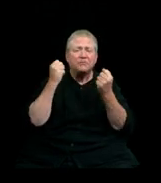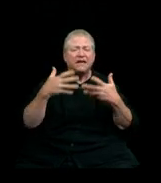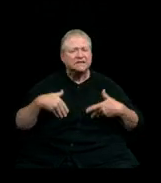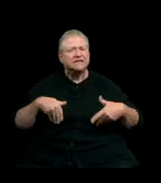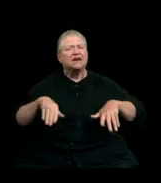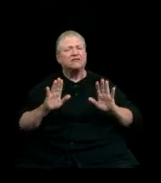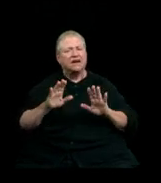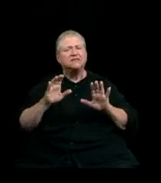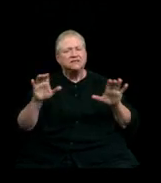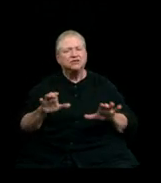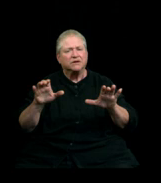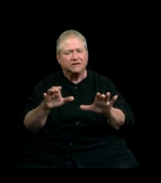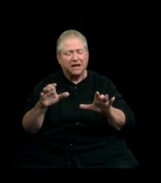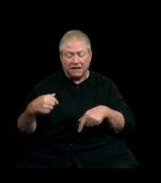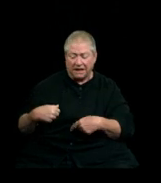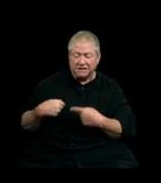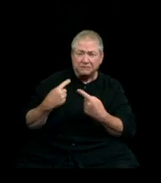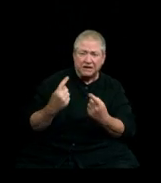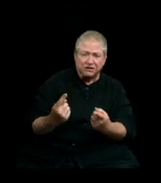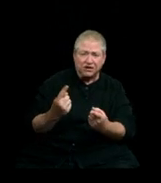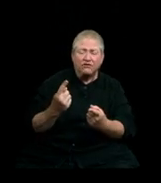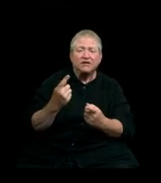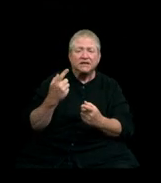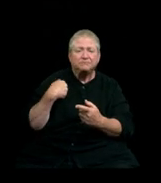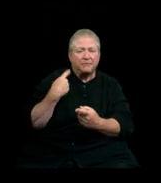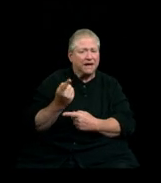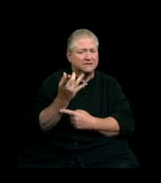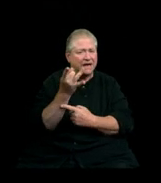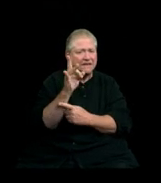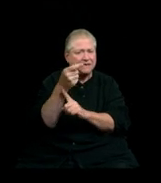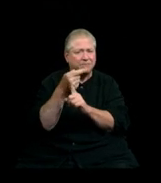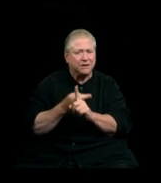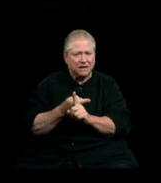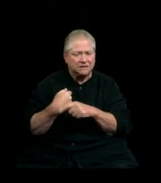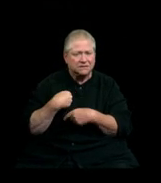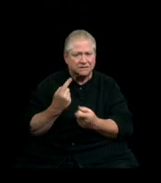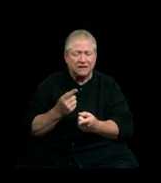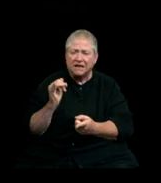especially over this past 18 months. Like you, I am deeply disappointed